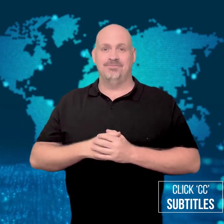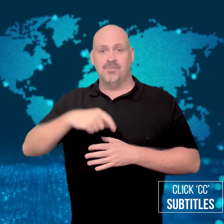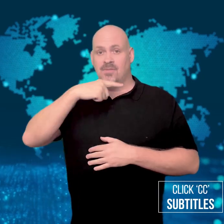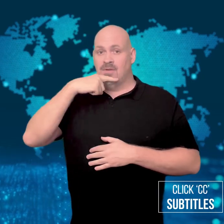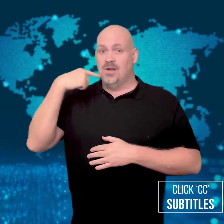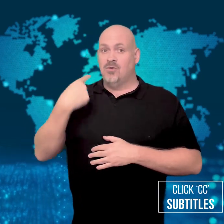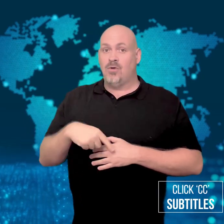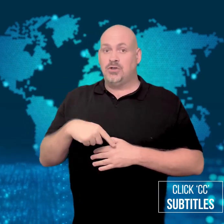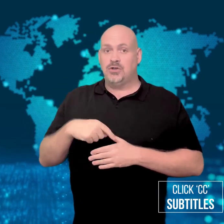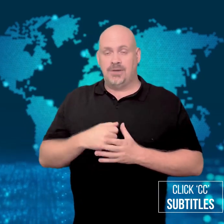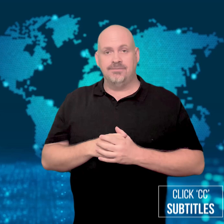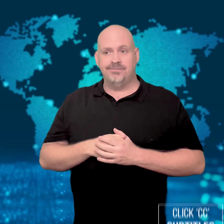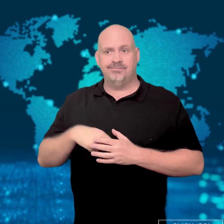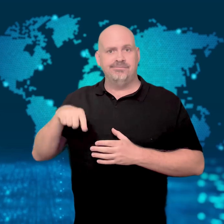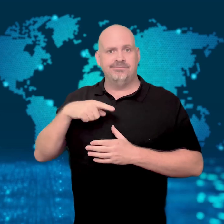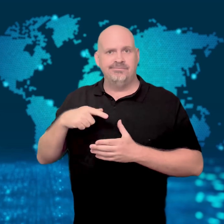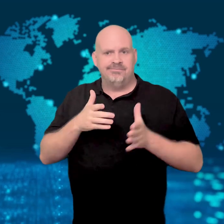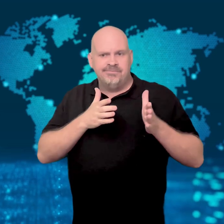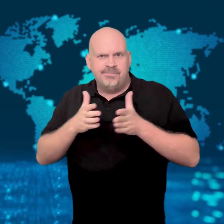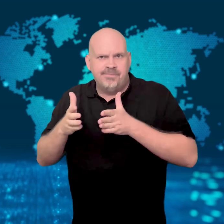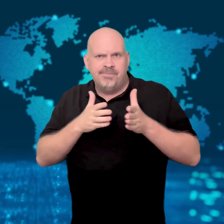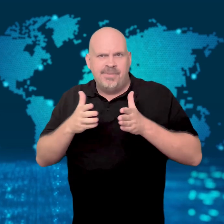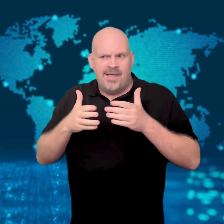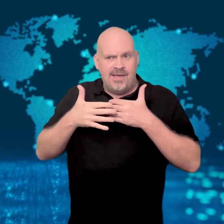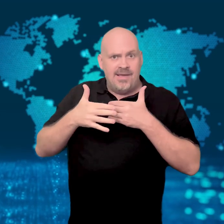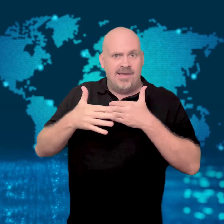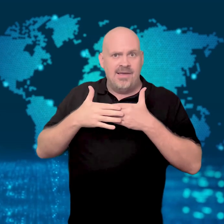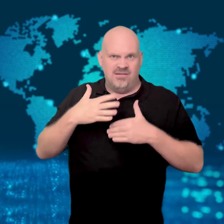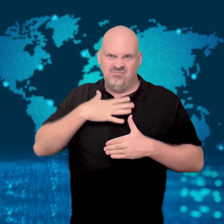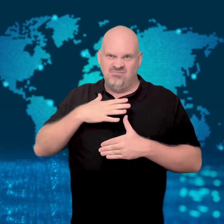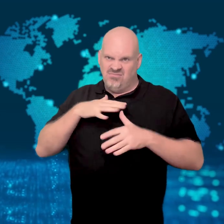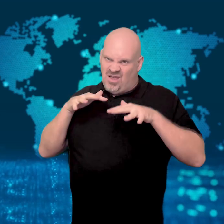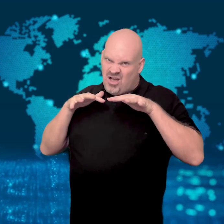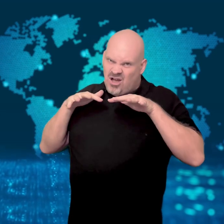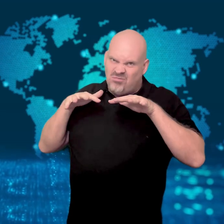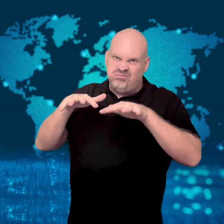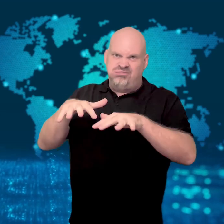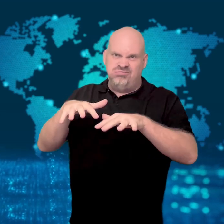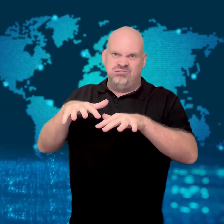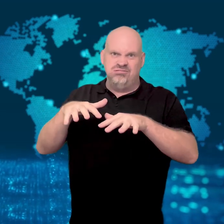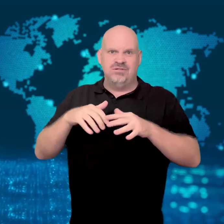Plans to attack